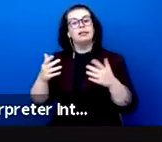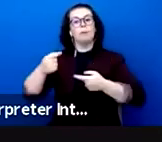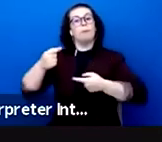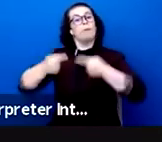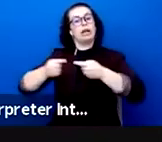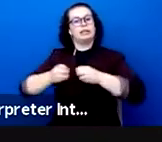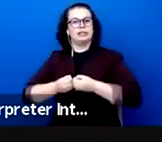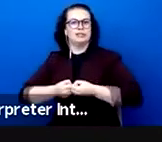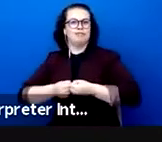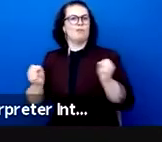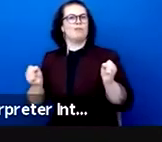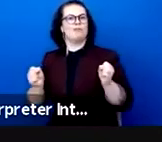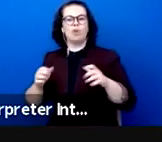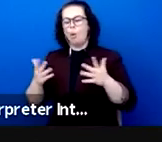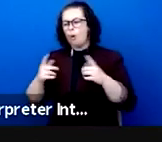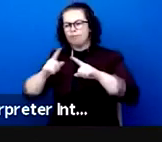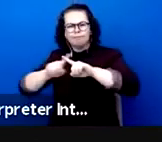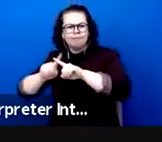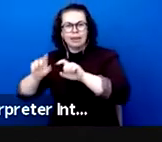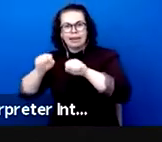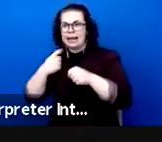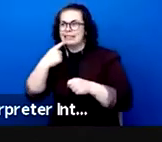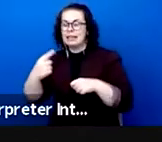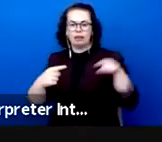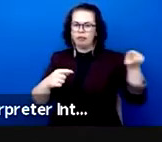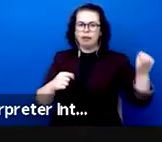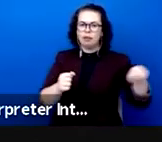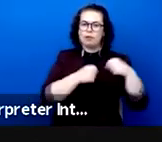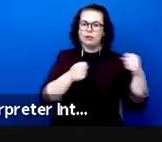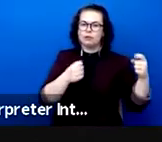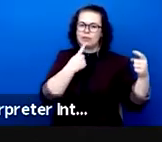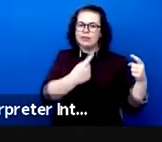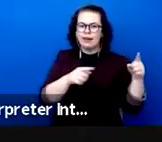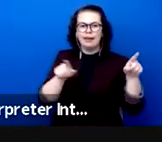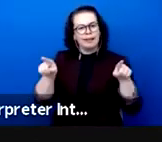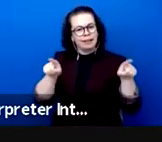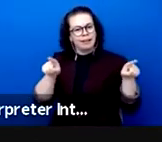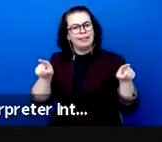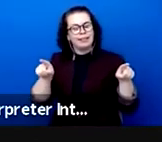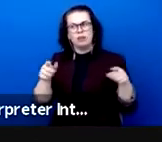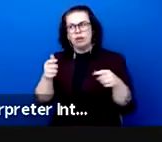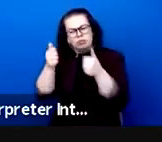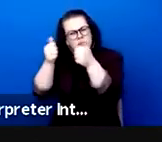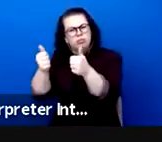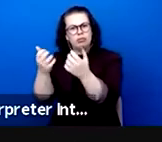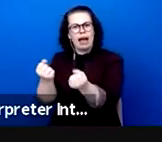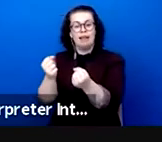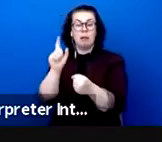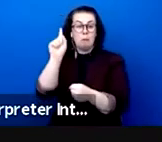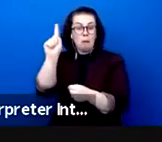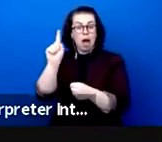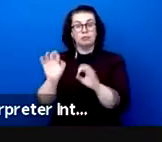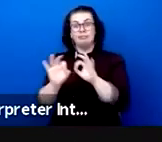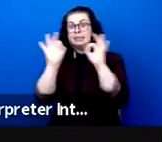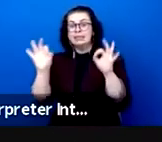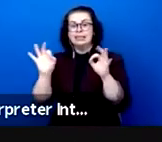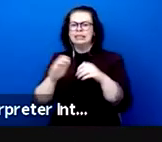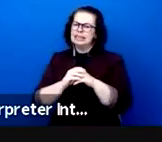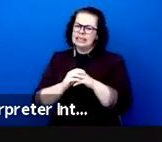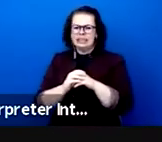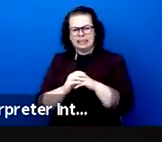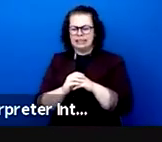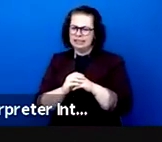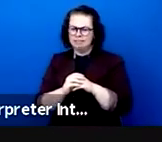but in all times it faces several challenges: to address all the citizens of our cities with all